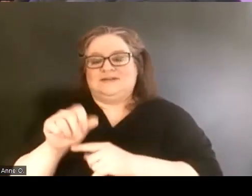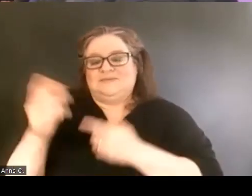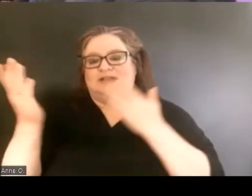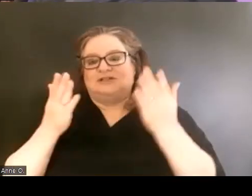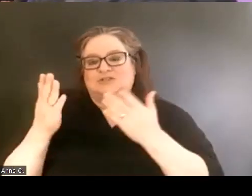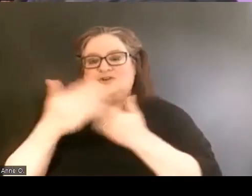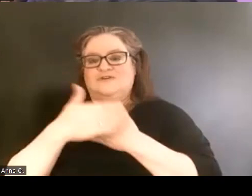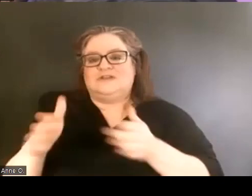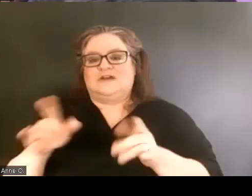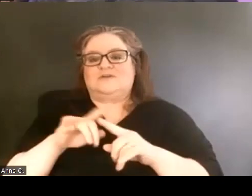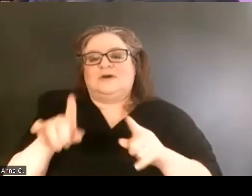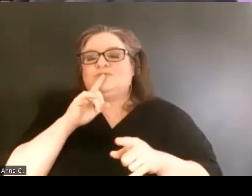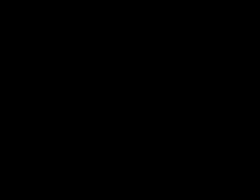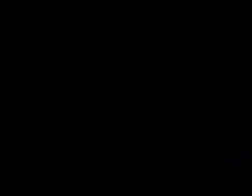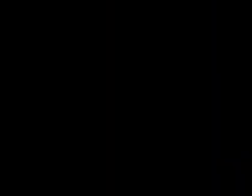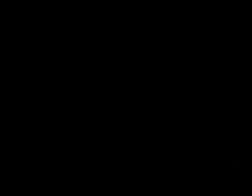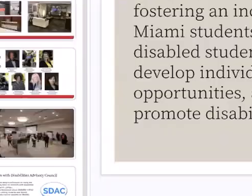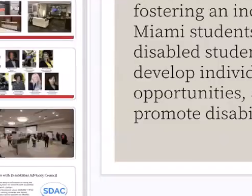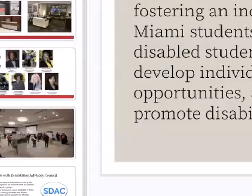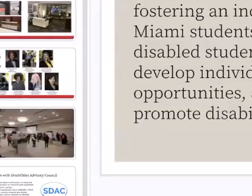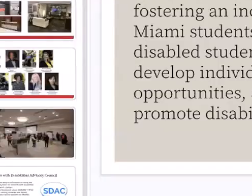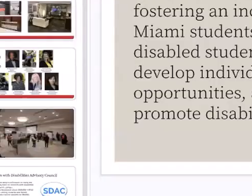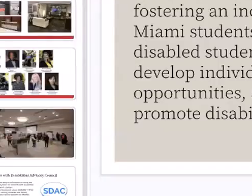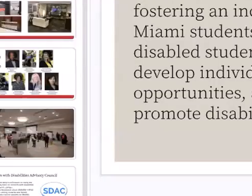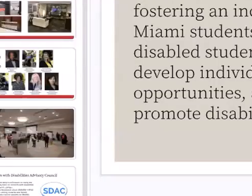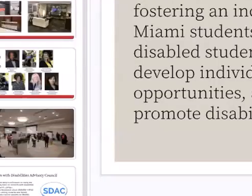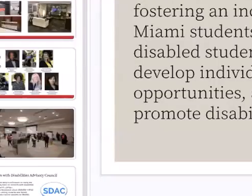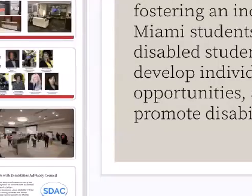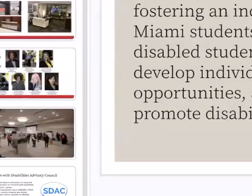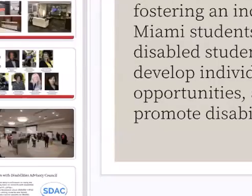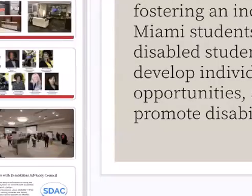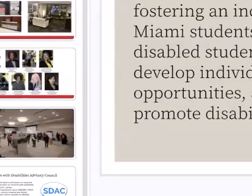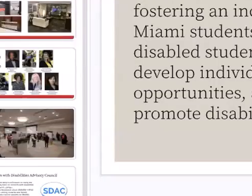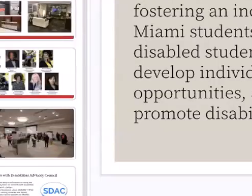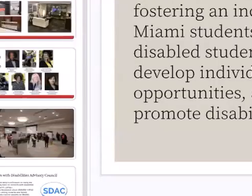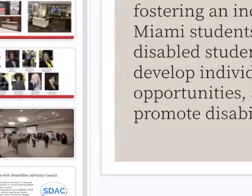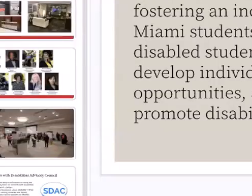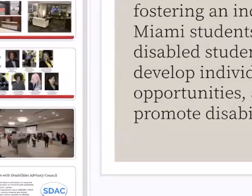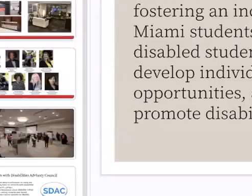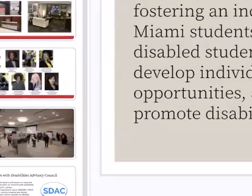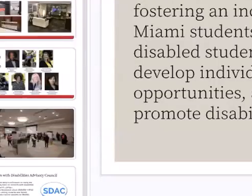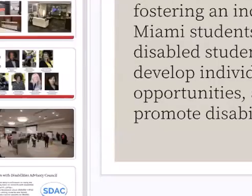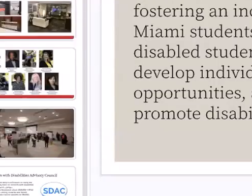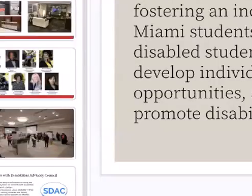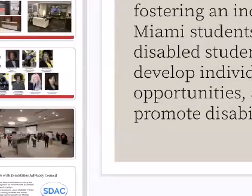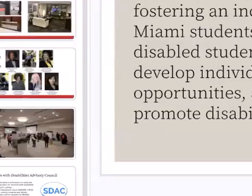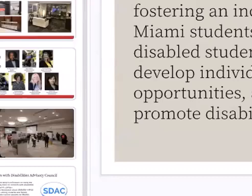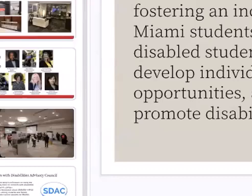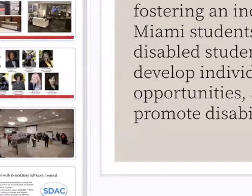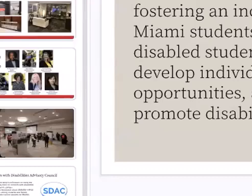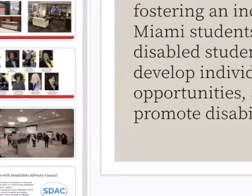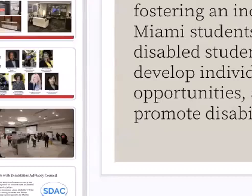but we really are energized by the opportunity to engage students in a holistic manner,